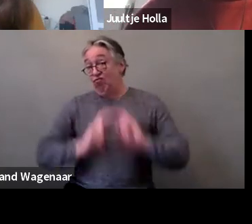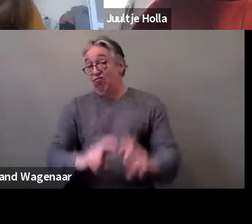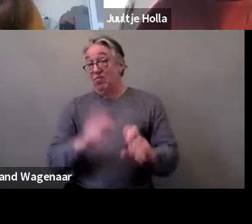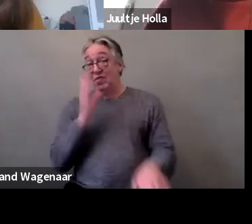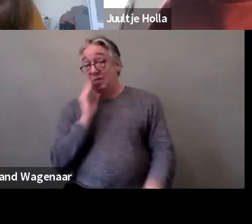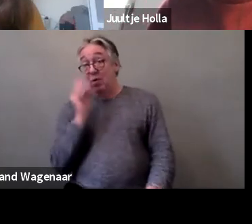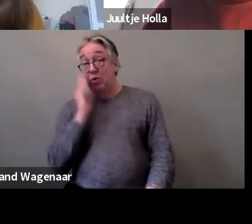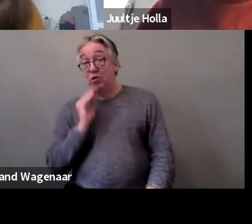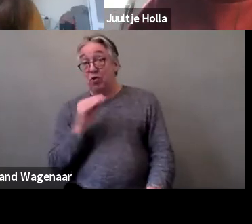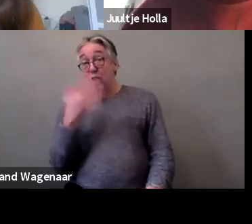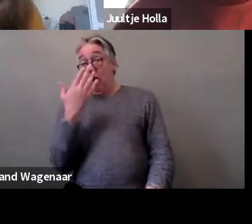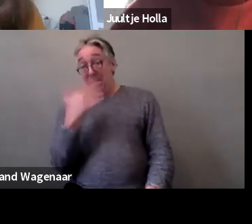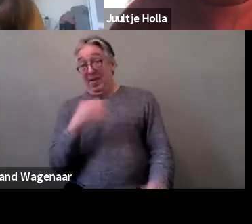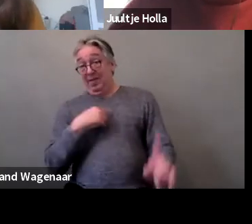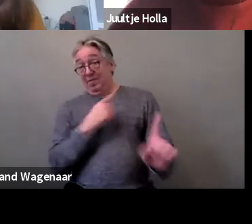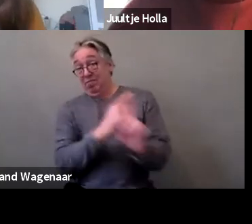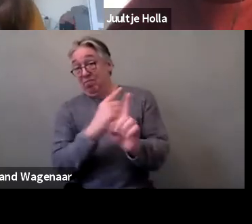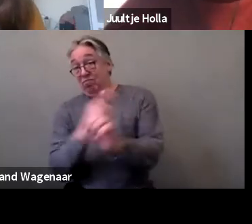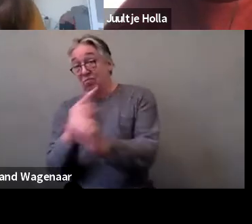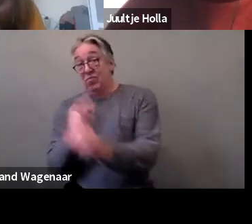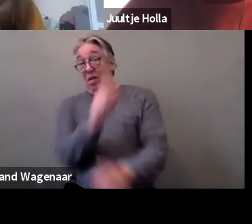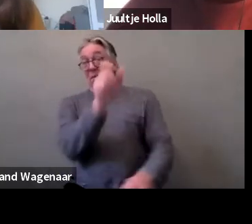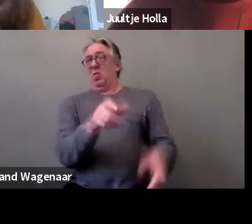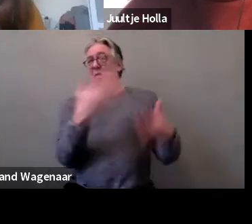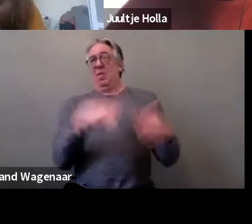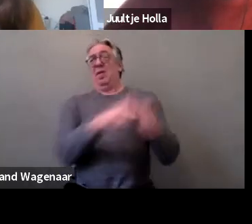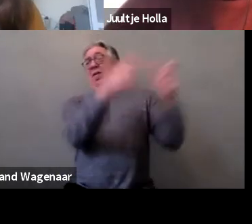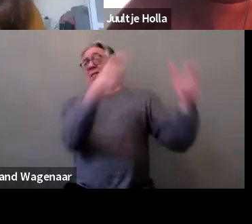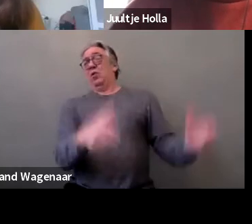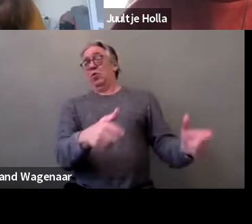who had been through the institutions quite a few of the women had also been